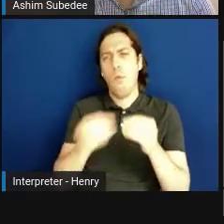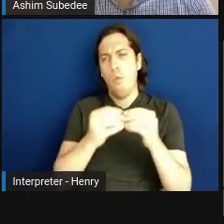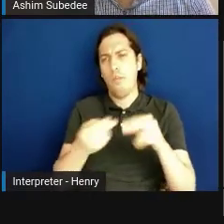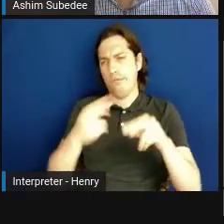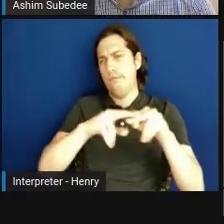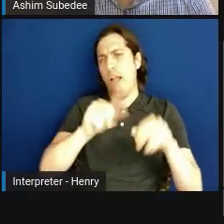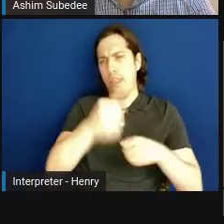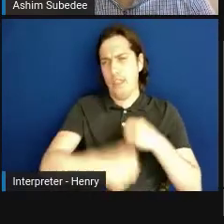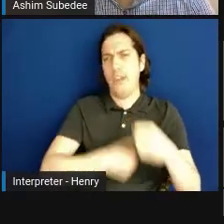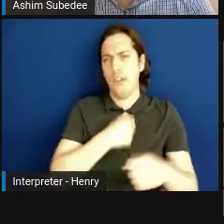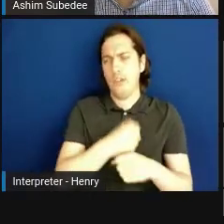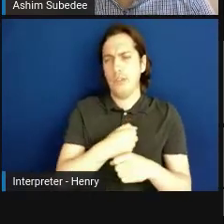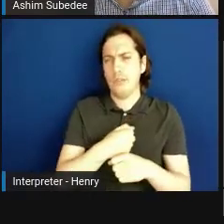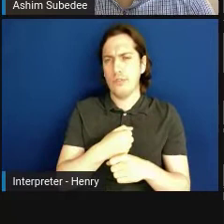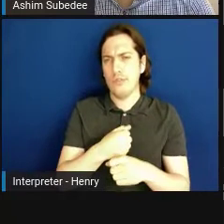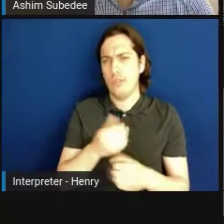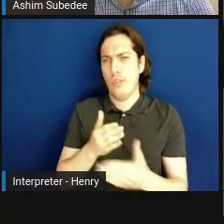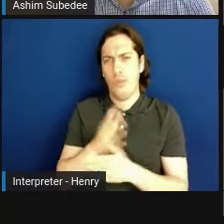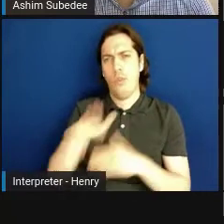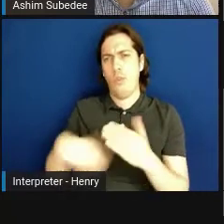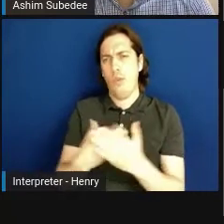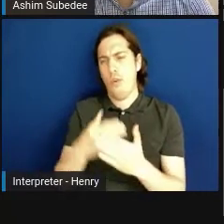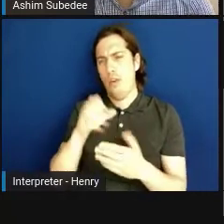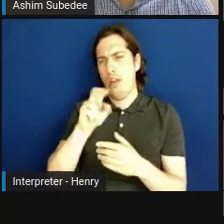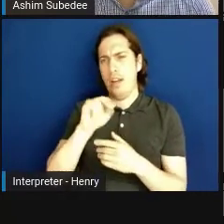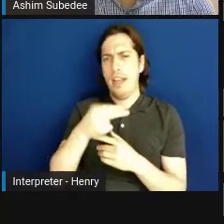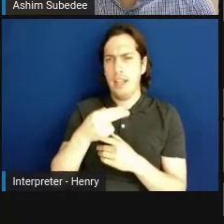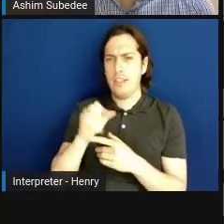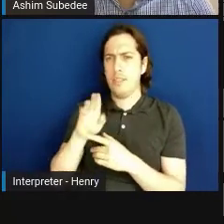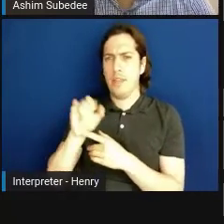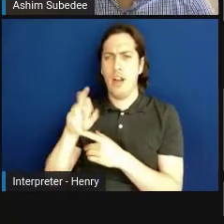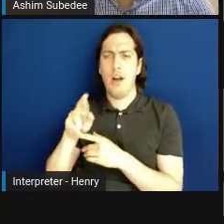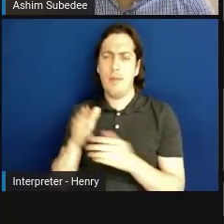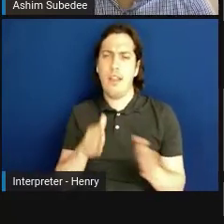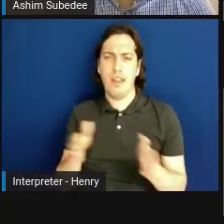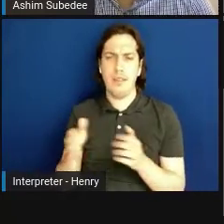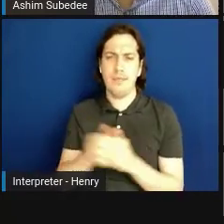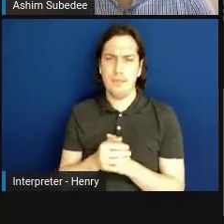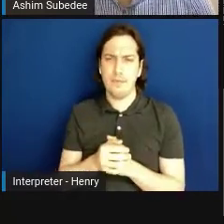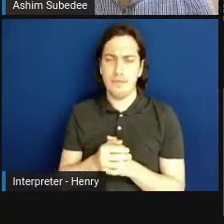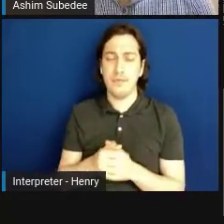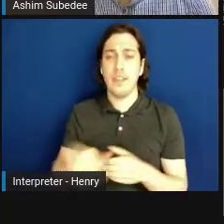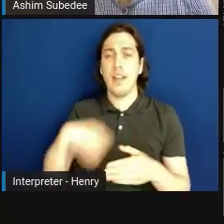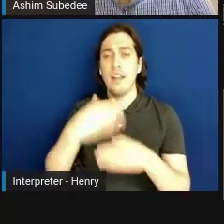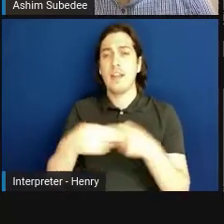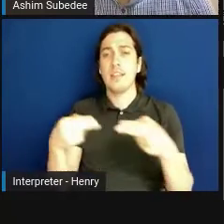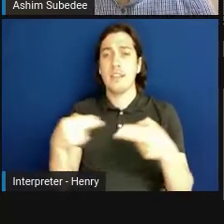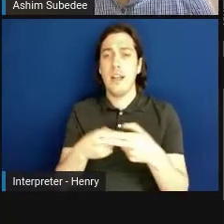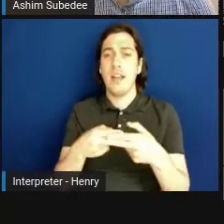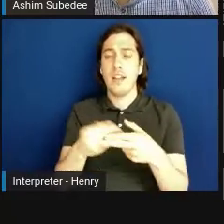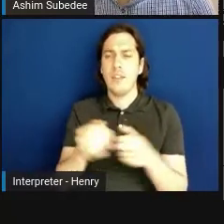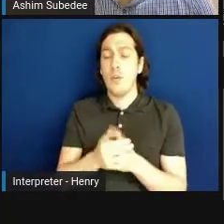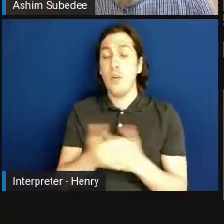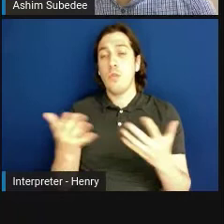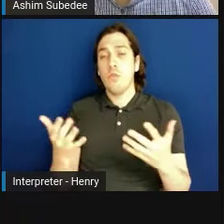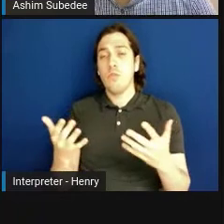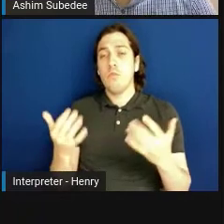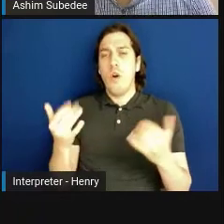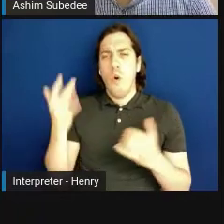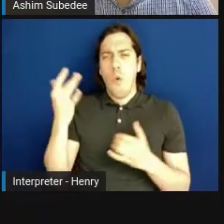toward the whole NIH SBIR pipeline. Next slide, please. So why do you do academic partnerships?